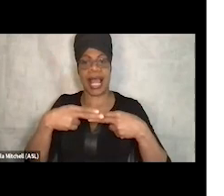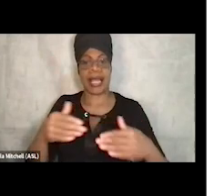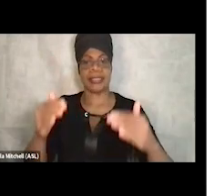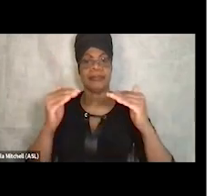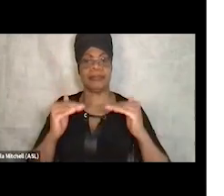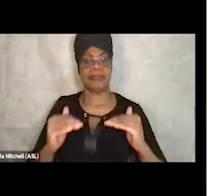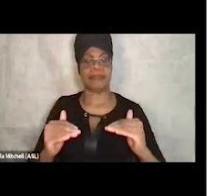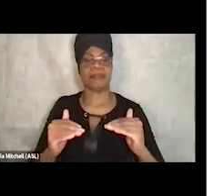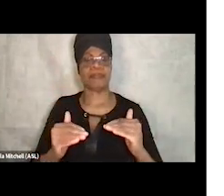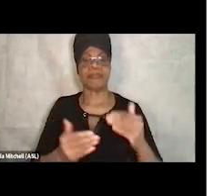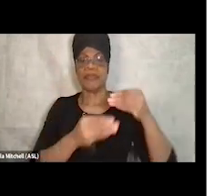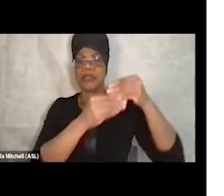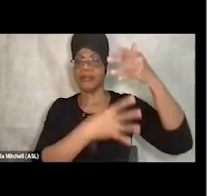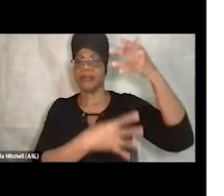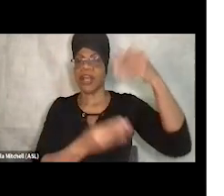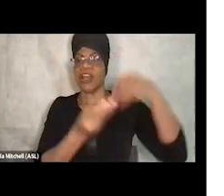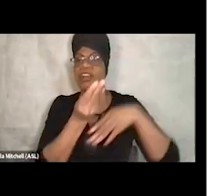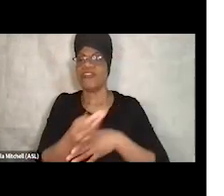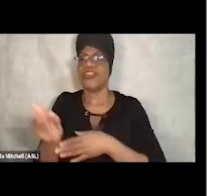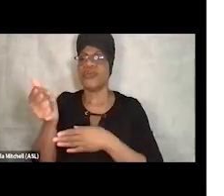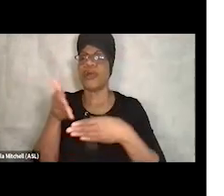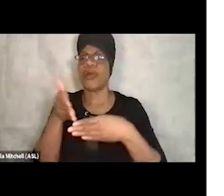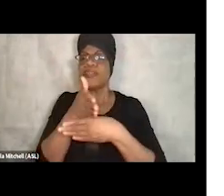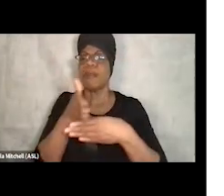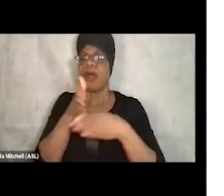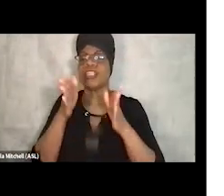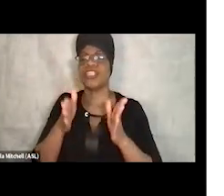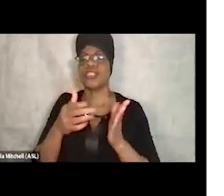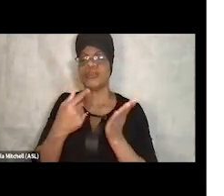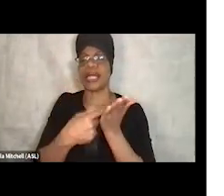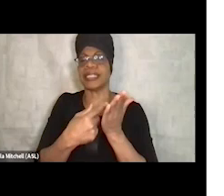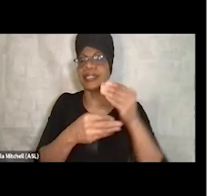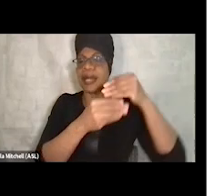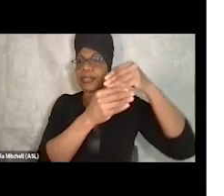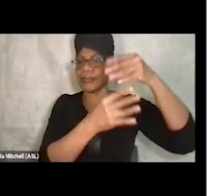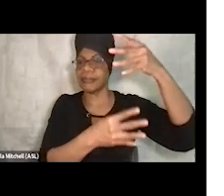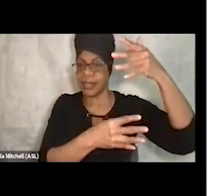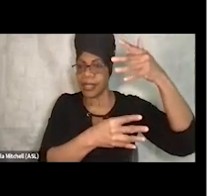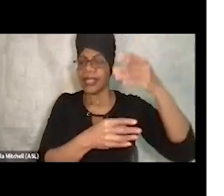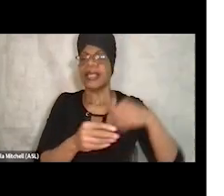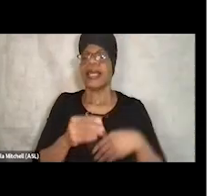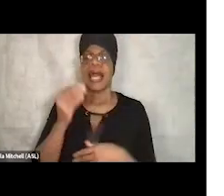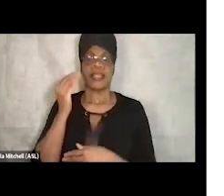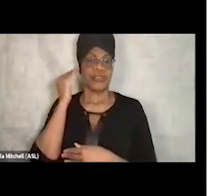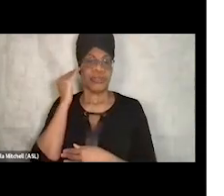These were just some of the partnerships I talked about. They're real specific to, as you all know, everything's local.